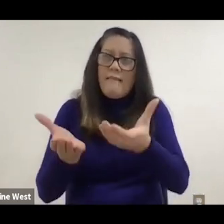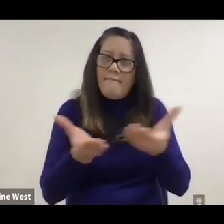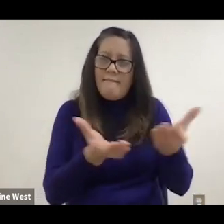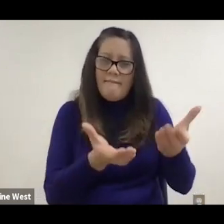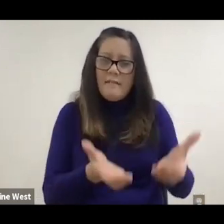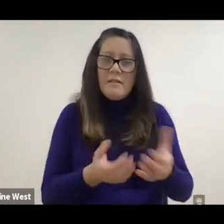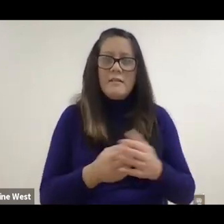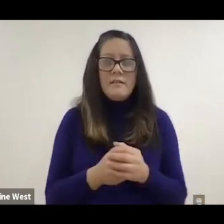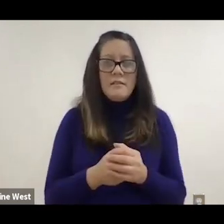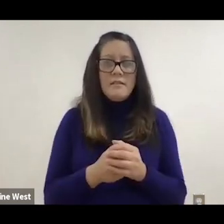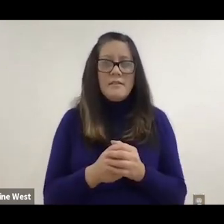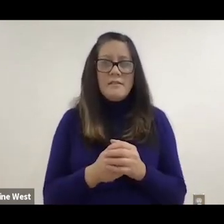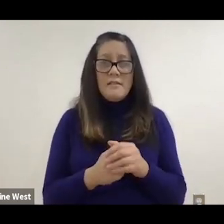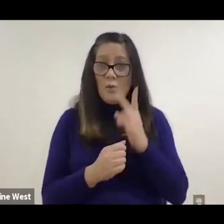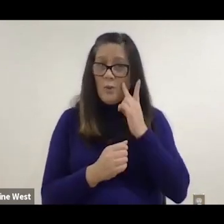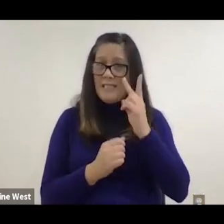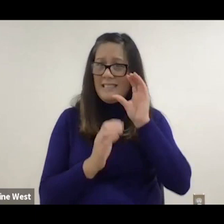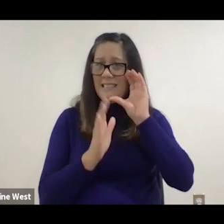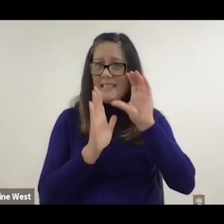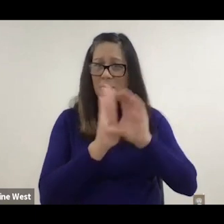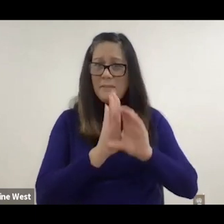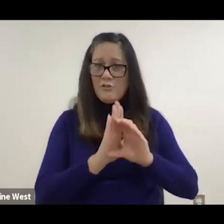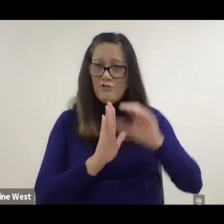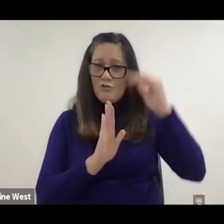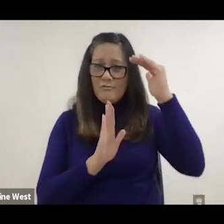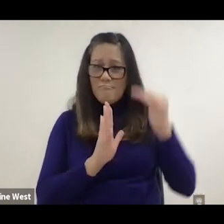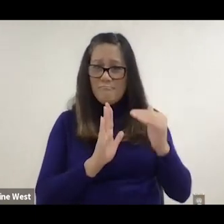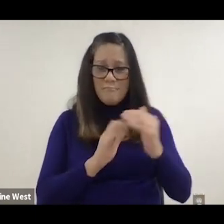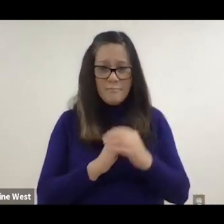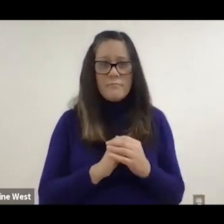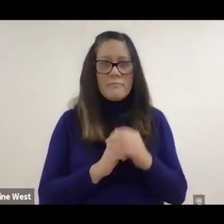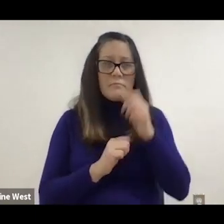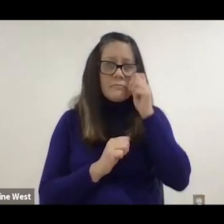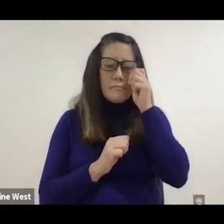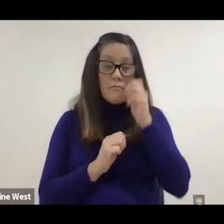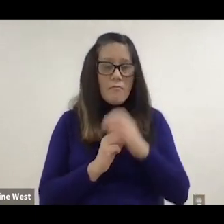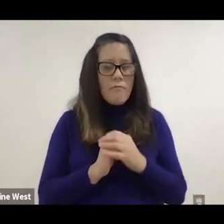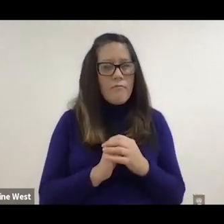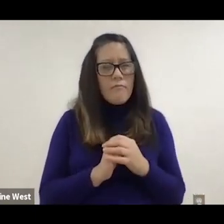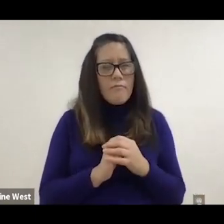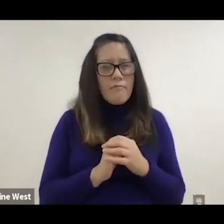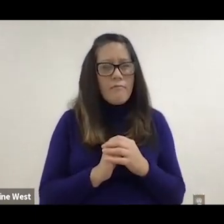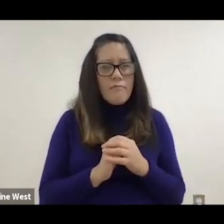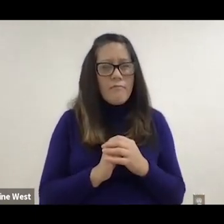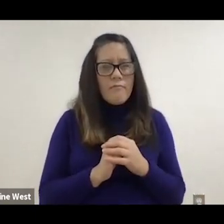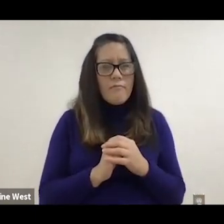And as like you see here is that, the assistant can